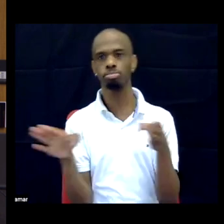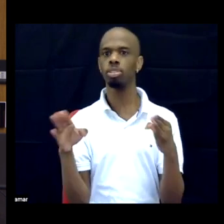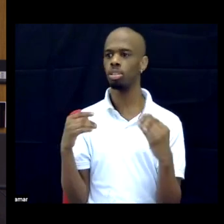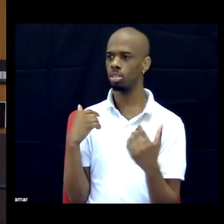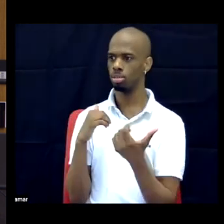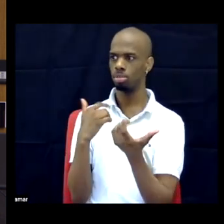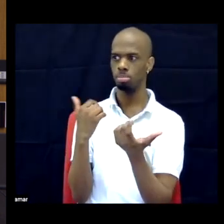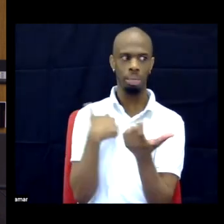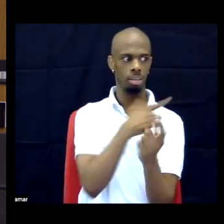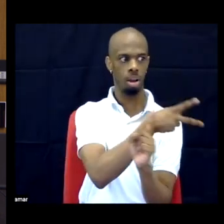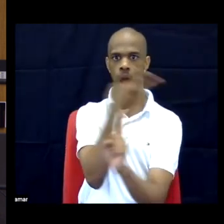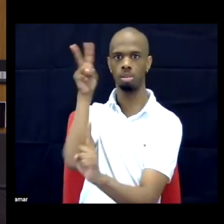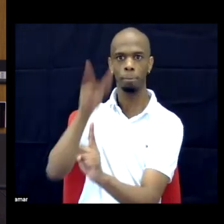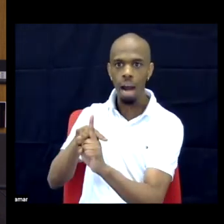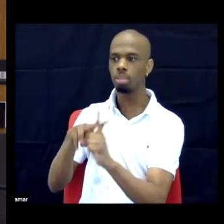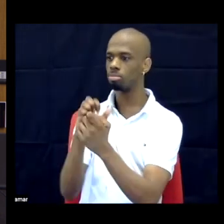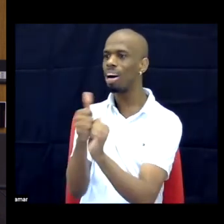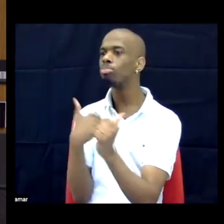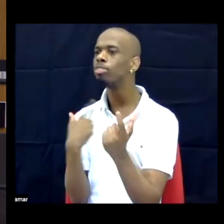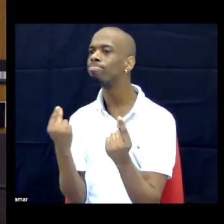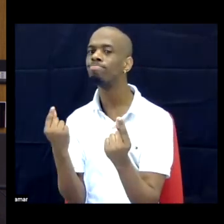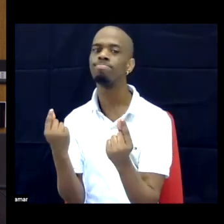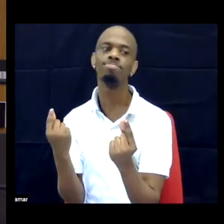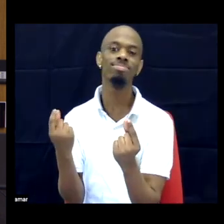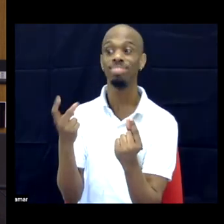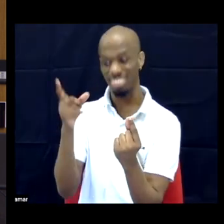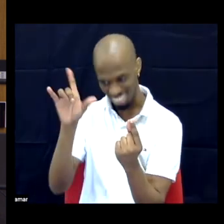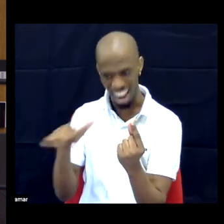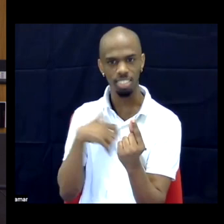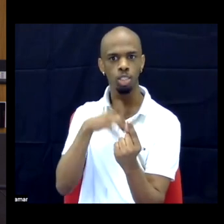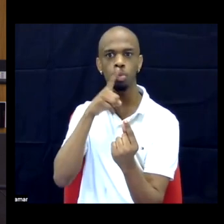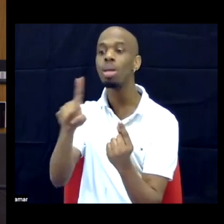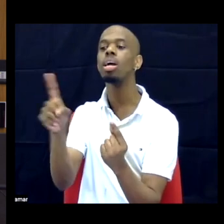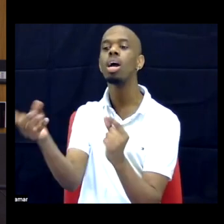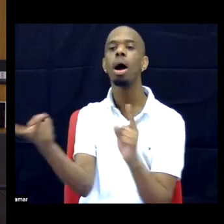So I think the praxis is what shifted in writing the book.